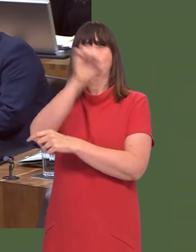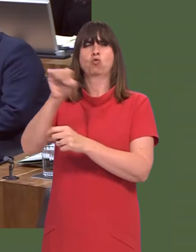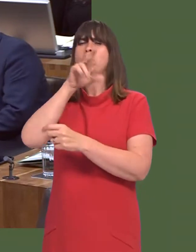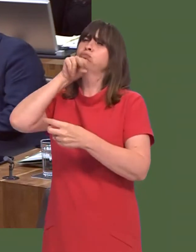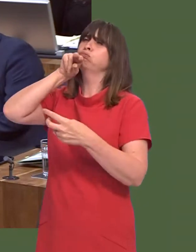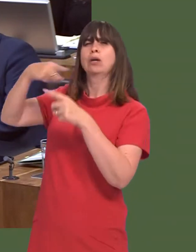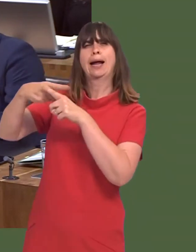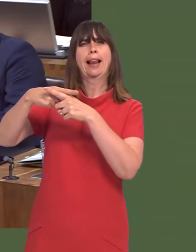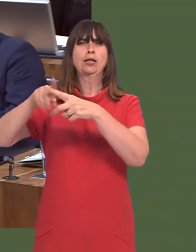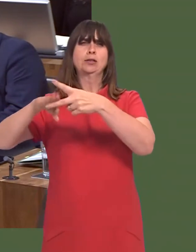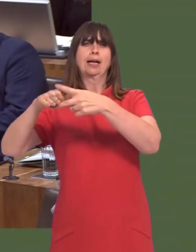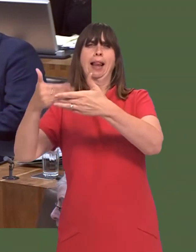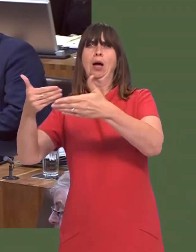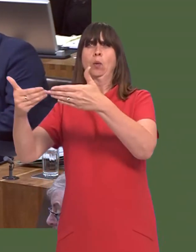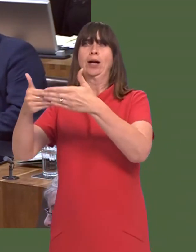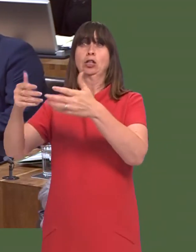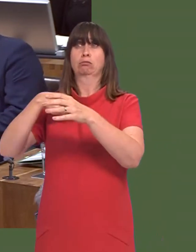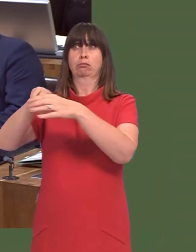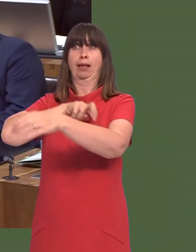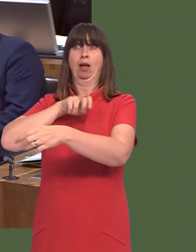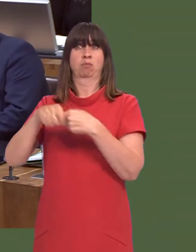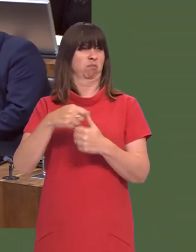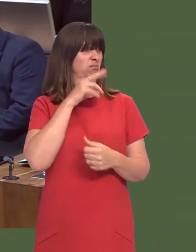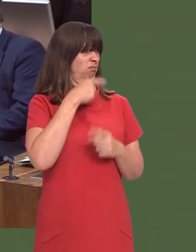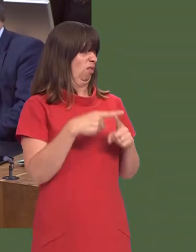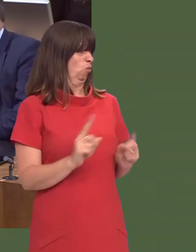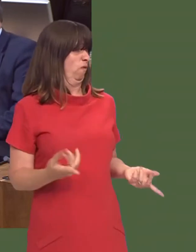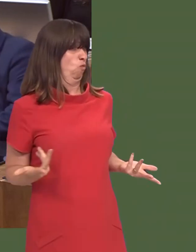Itís why, of course, ëGlobal Futuresí was published in October 2015 with a view, of